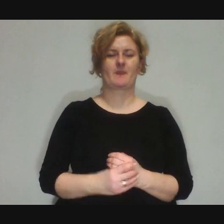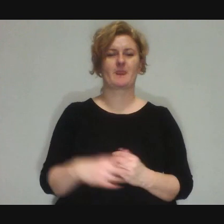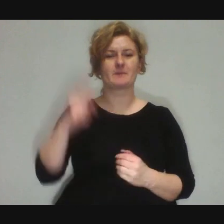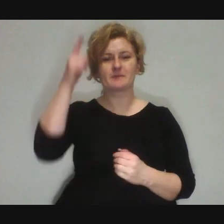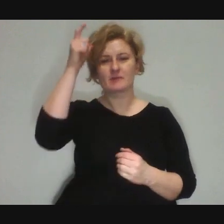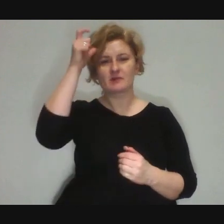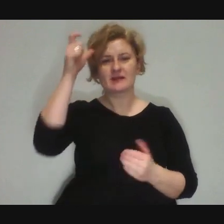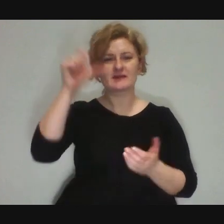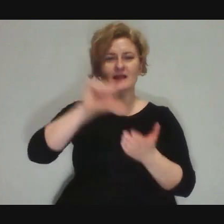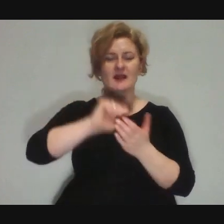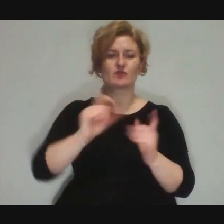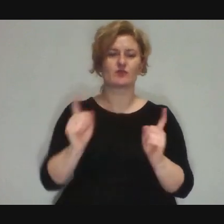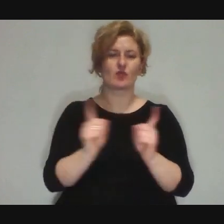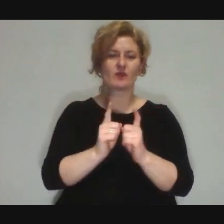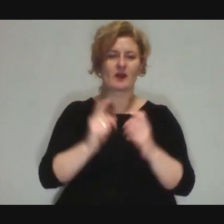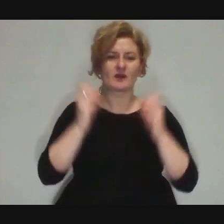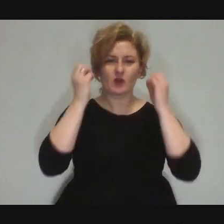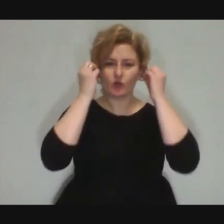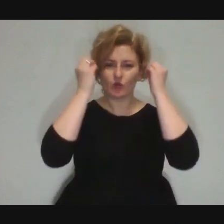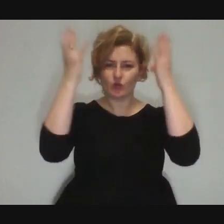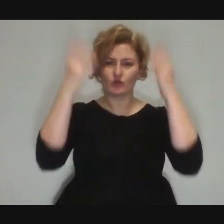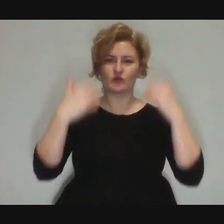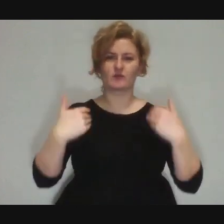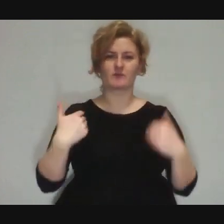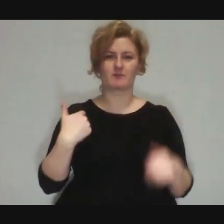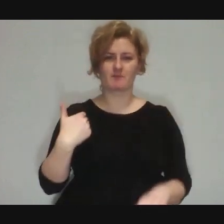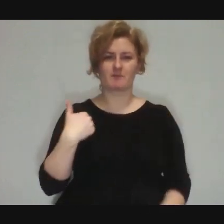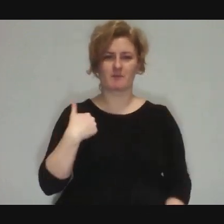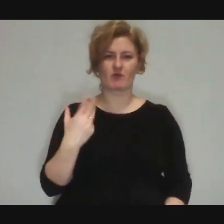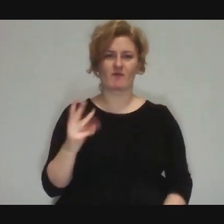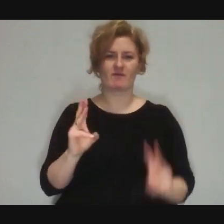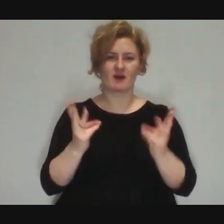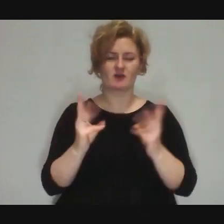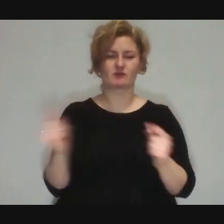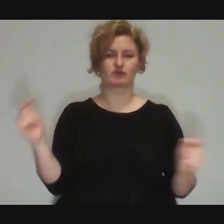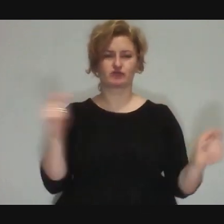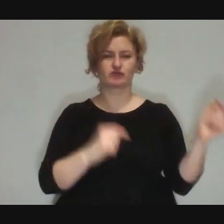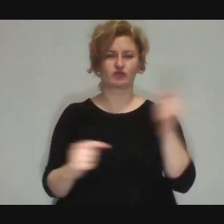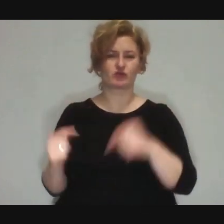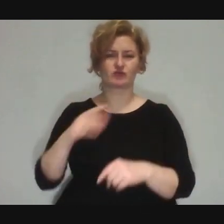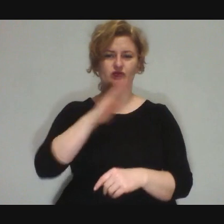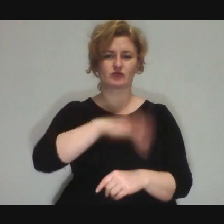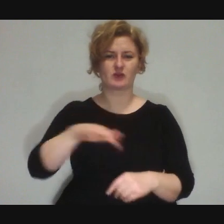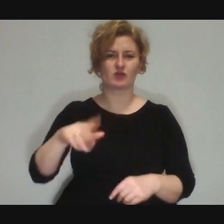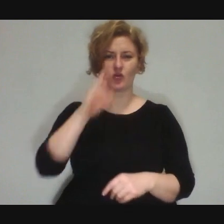there were some workshops, kids came, parents paid for these workshops.